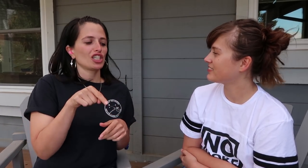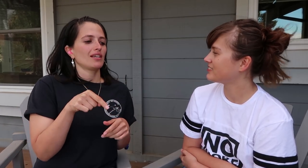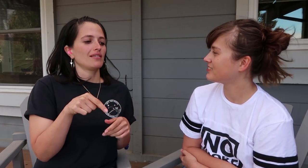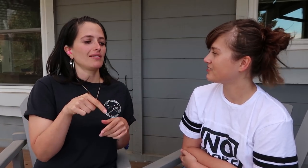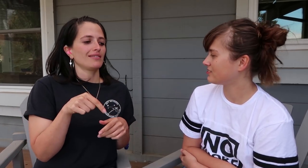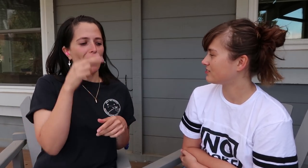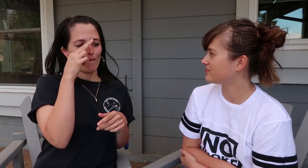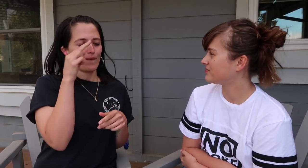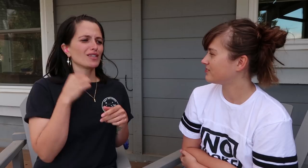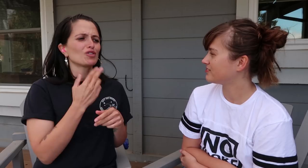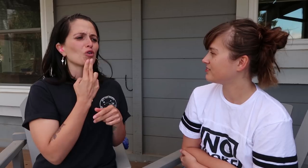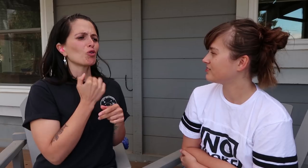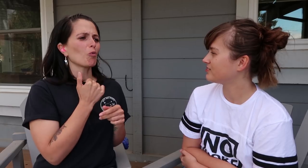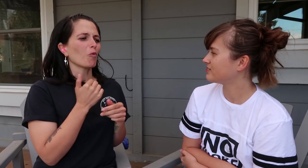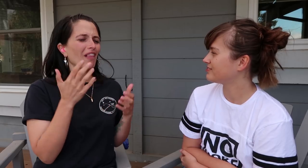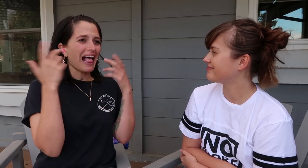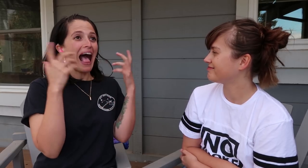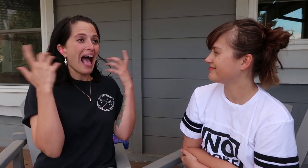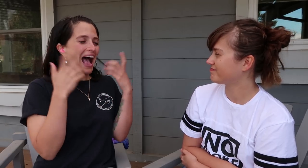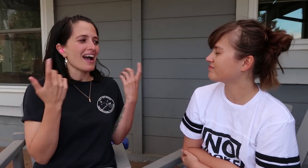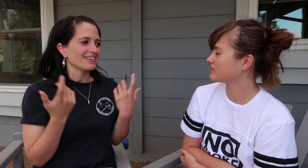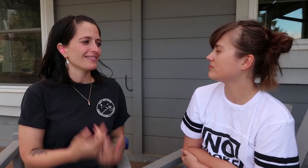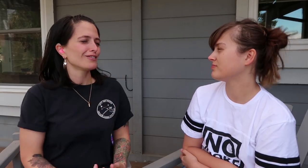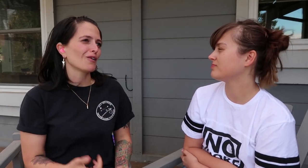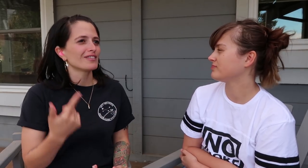She has a very cute laugh.